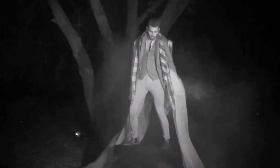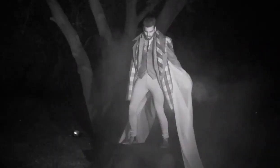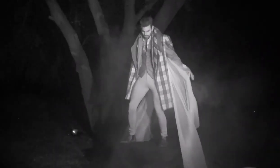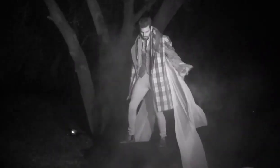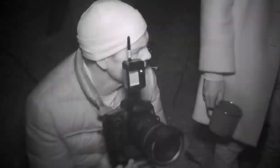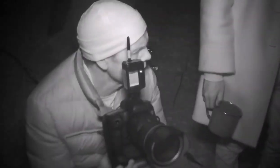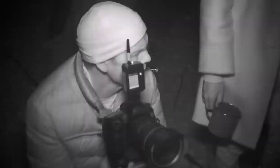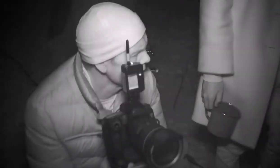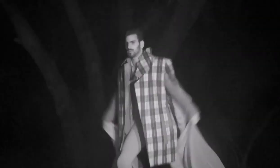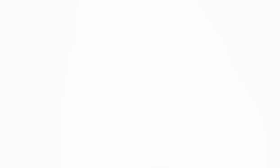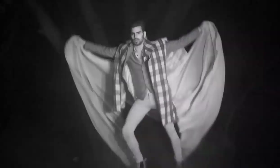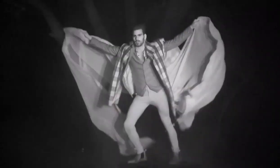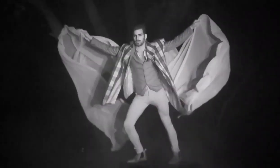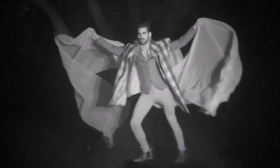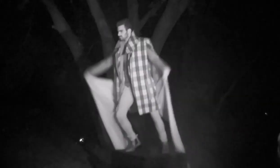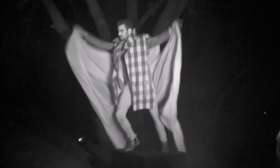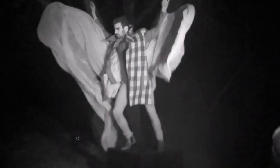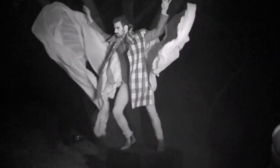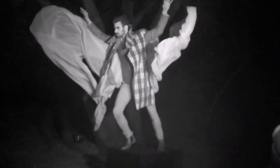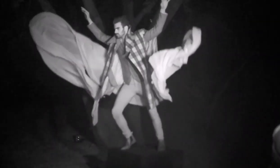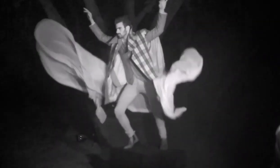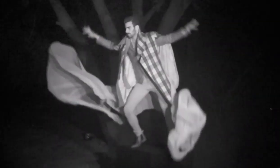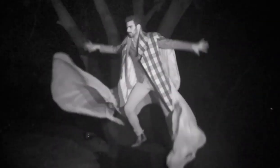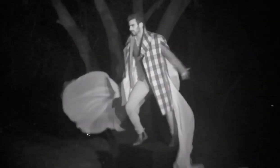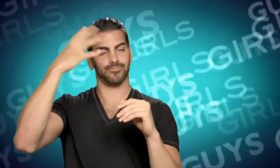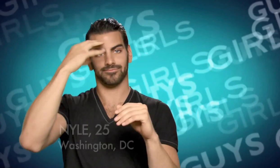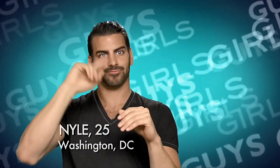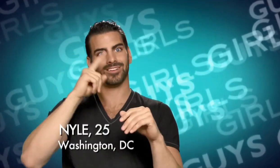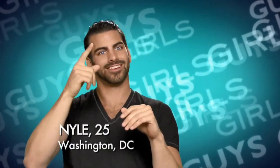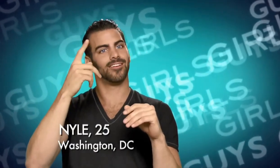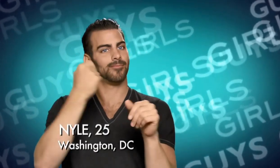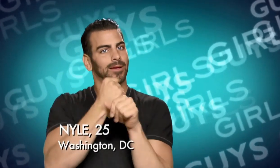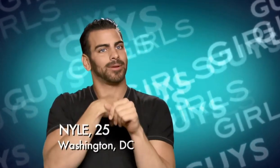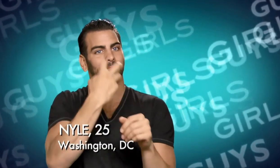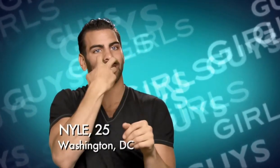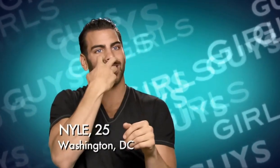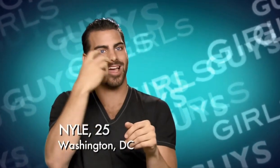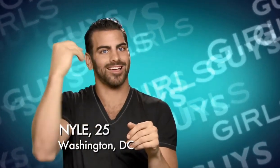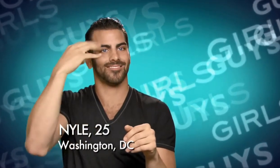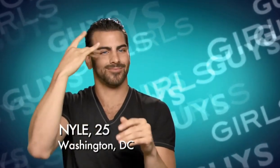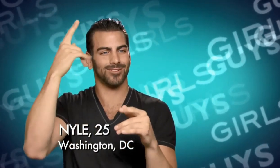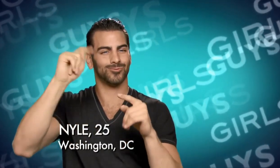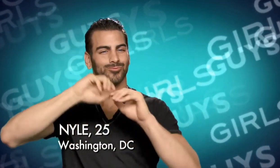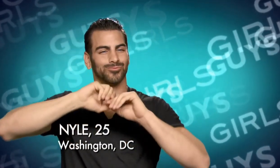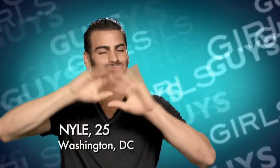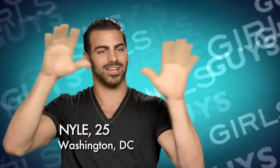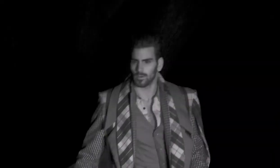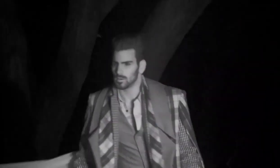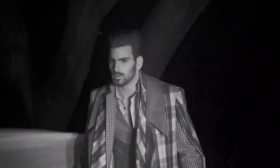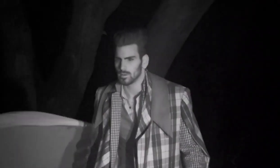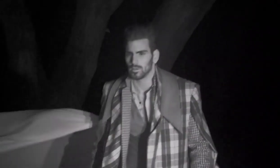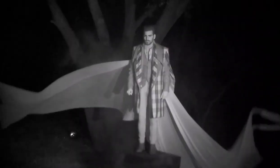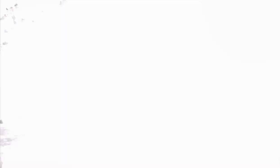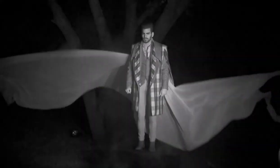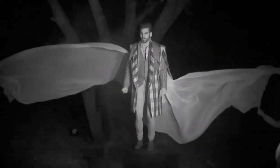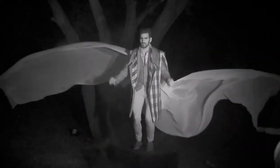The photographer flashes and it made me blind at that time, because it was too bright Go go